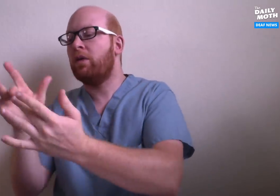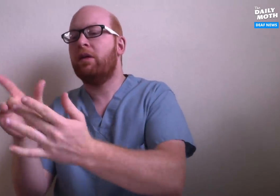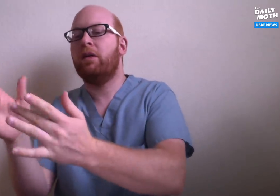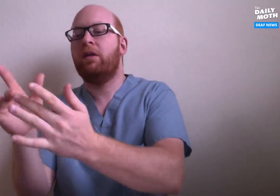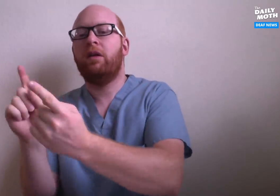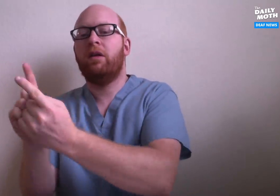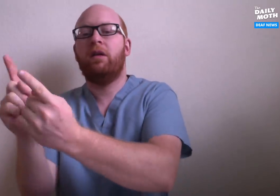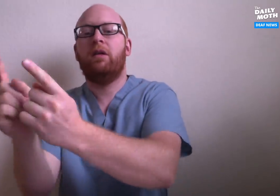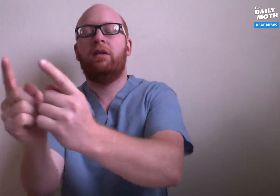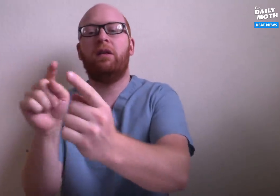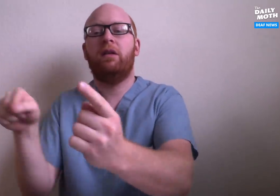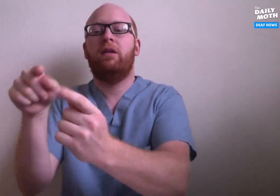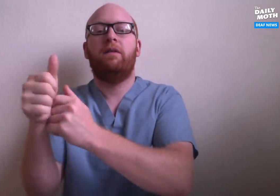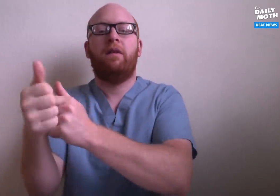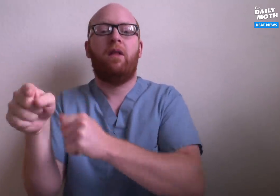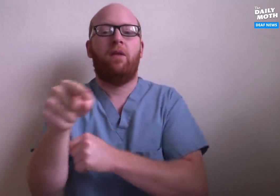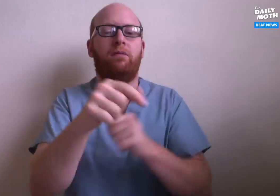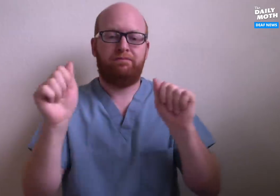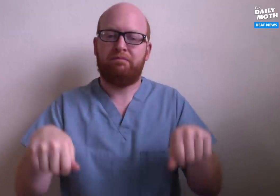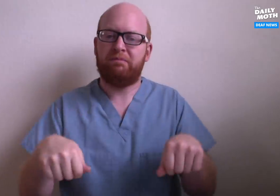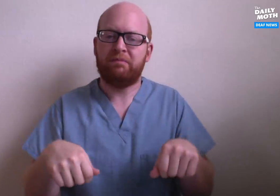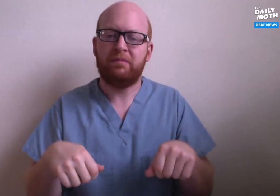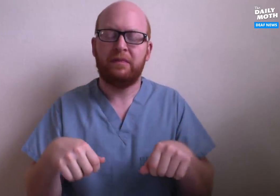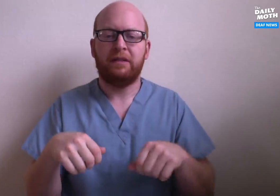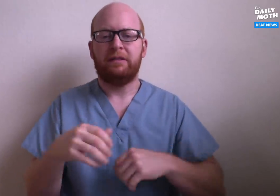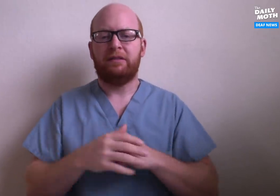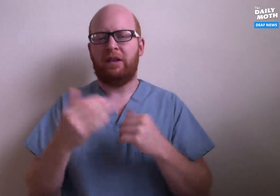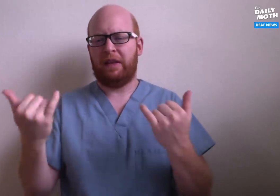track others who might have the COVID-19.